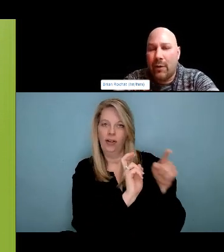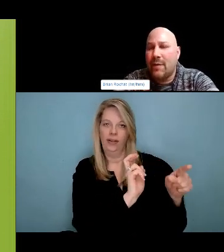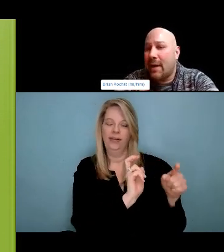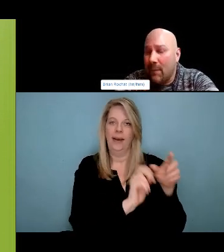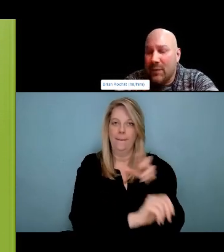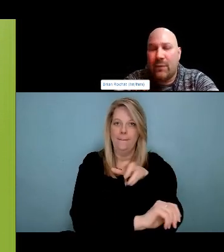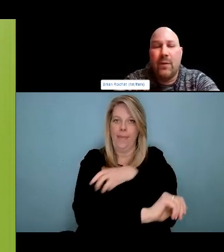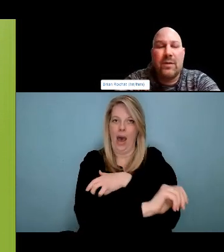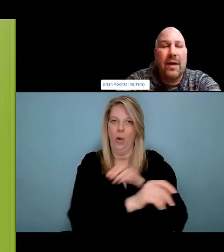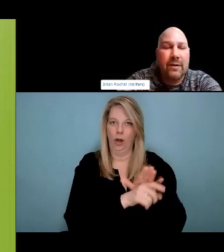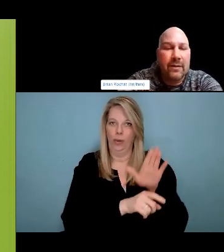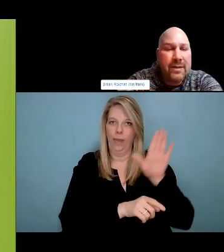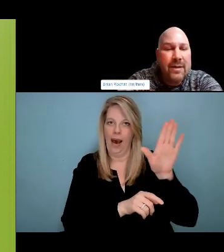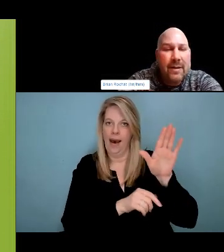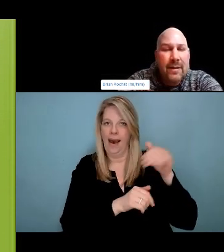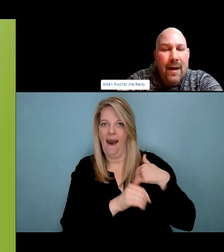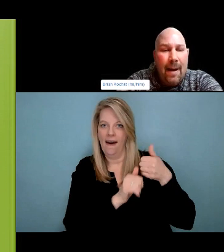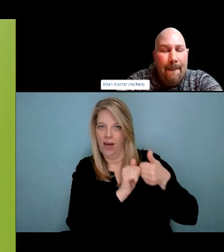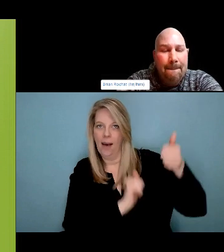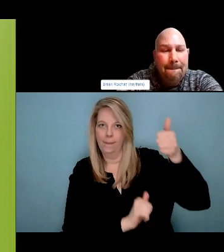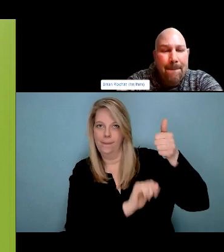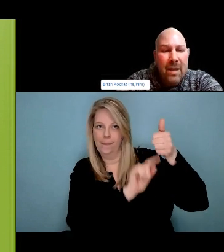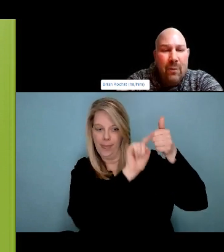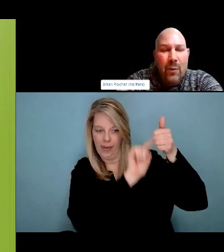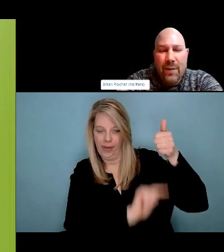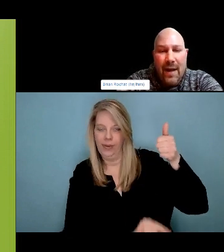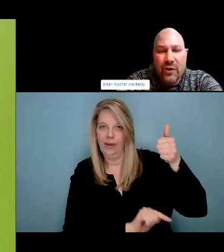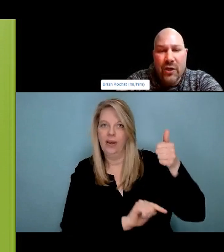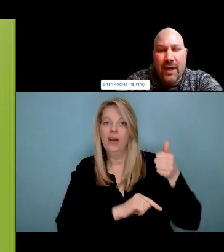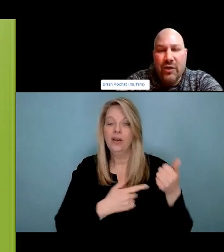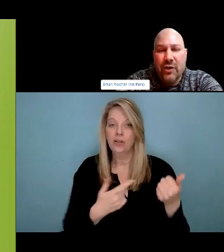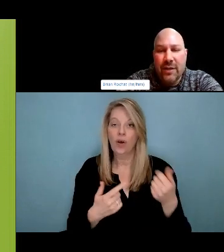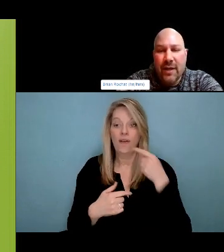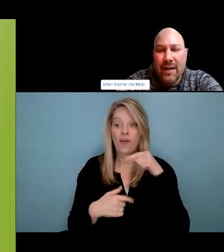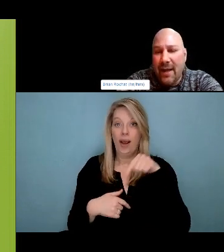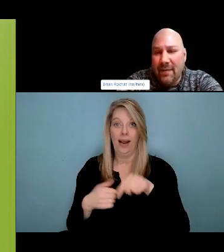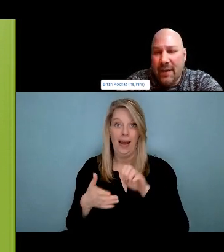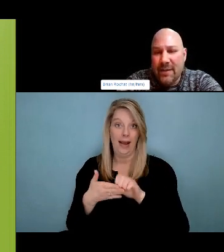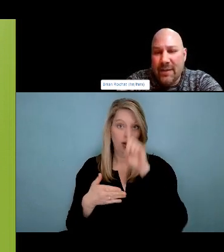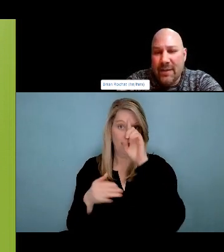named. I call to creation. Or who wants to take this